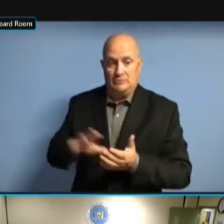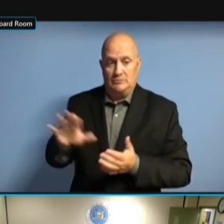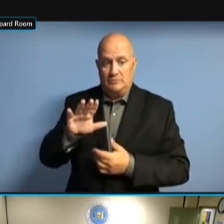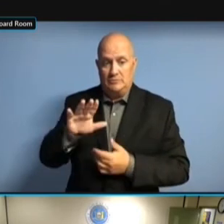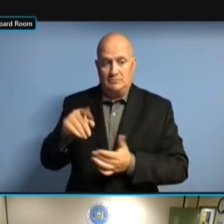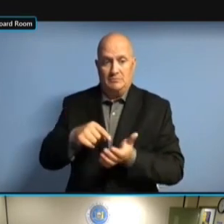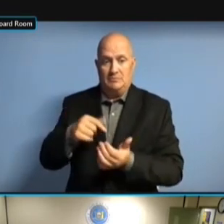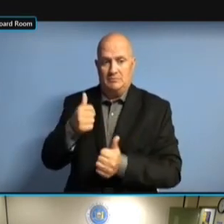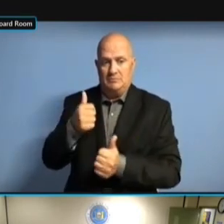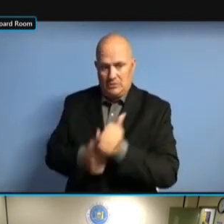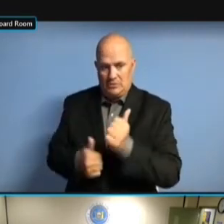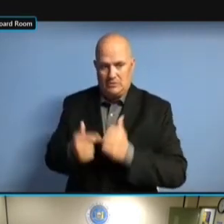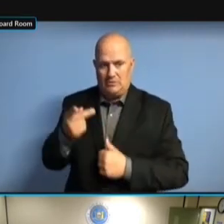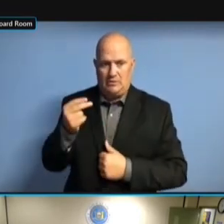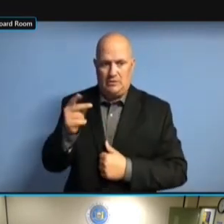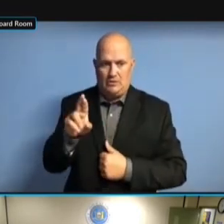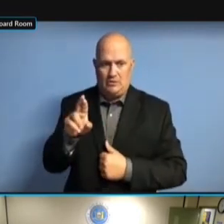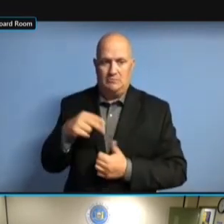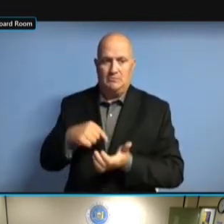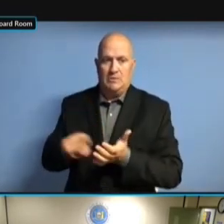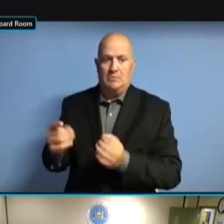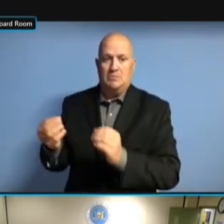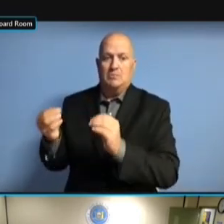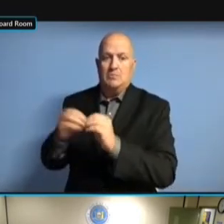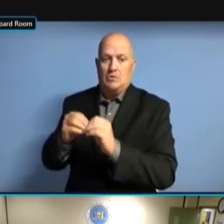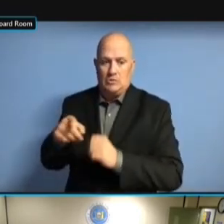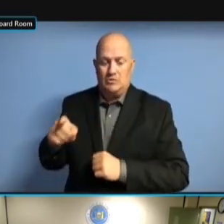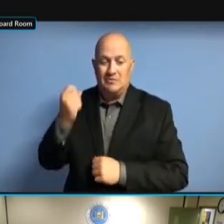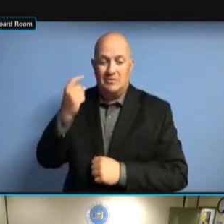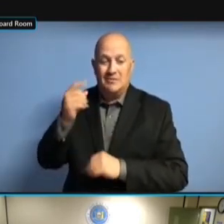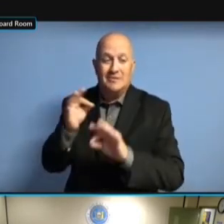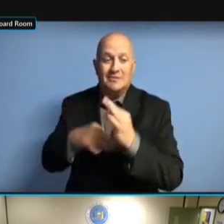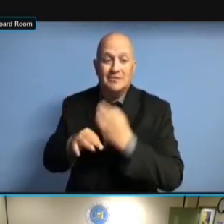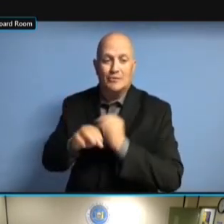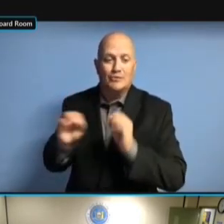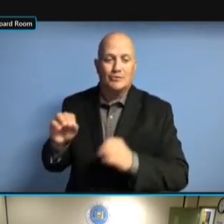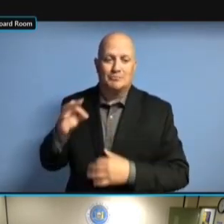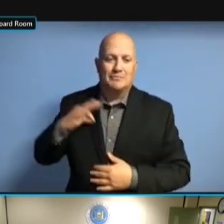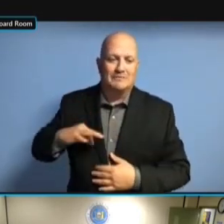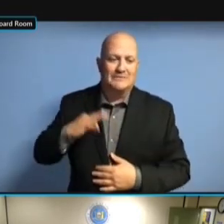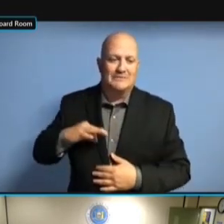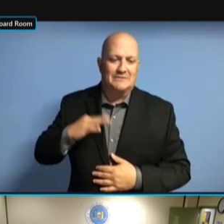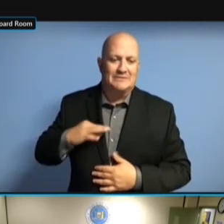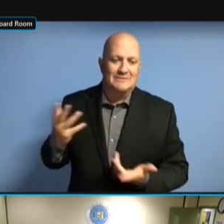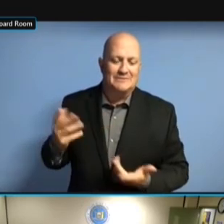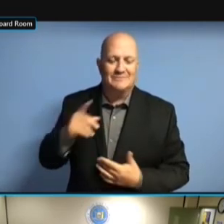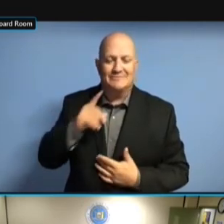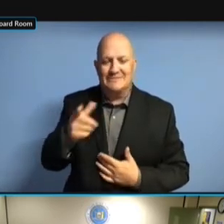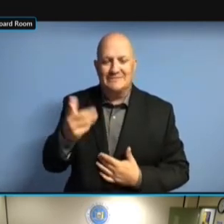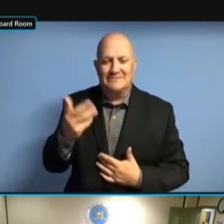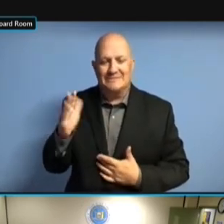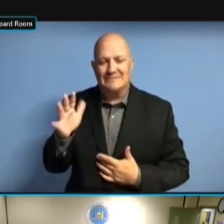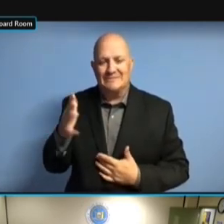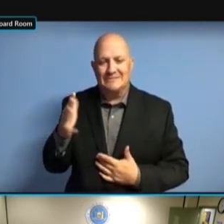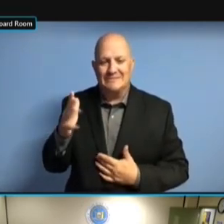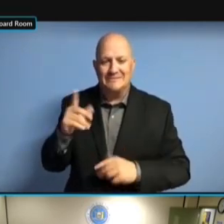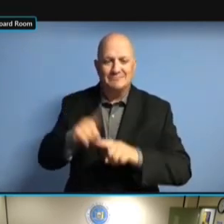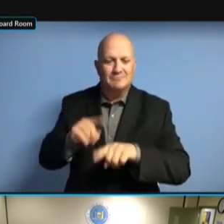BENEFITS, ALTHOUGH IT DEPENDS ON THE BENEFITS, ALTHOUGH IT DEPENDS ON THE POSITION. THE POSITION. THE POSITION. IN THE POSITION. IN MOST THE POSITION. IN MOST CASES THE POSITION. IN MOST CASES IT'S THE POSITION. IN MOST CASES IT'S MORE IN MOST CASES IT'S MORE IN MOST CASES IT'S MORE EXPENSIVE IN MOST CASES IT'S MORE EXPENSIVE WITH IN MOST CASES IT'S MORE EXPENSIVE WITH THE IN MOST CASES IT'S MORE EXPENSIVE WITH THE CONTRACTORS. EXPENSIVE WITH THE CONTRACTORS. EXPENSIVE WITH THE CONTRACTORS. BUT EXPENSIVE WITH THE CONTRACTORS. BUT THAT'S EXPENSIVE WITH THE CONTRACTORS. BUT THAT'S NOT EXPENSIVE WITH THE CONTRACTORS. BUT THAT'S NOT ALWAYS EXPENSIVE WITH THE CONTRACTORS. BUT THAT'S NOT ALWAYS THE